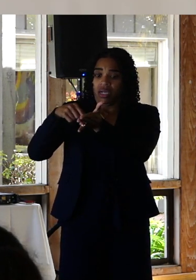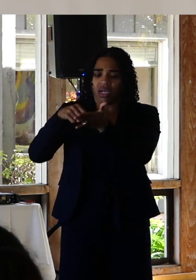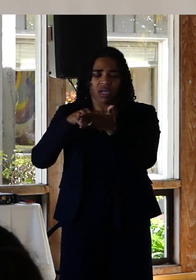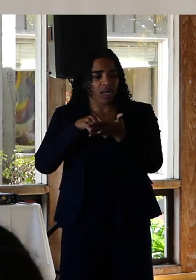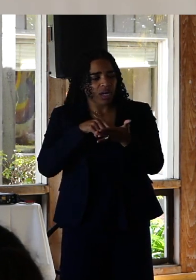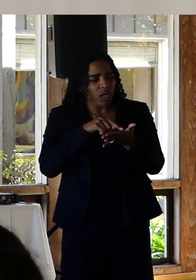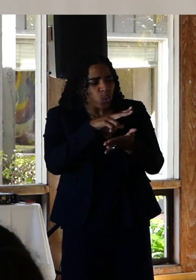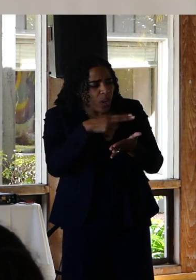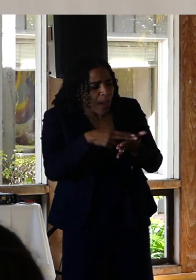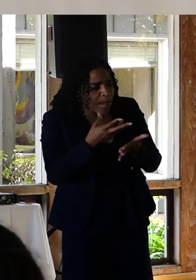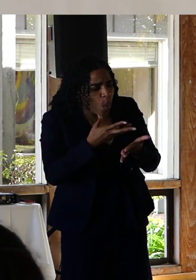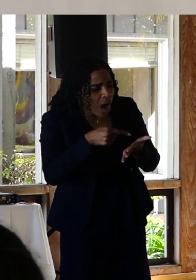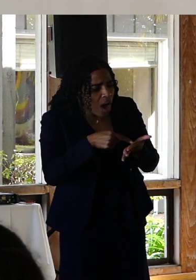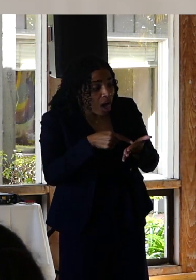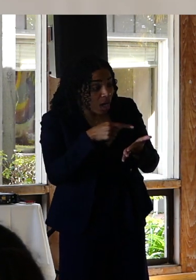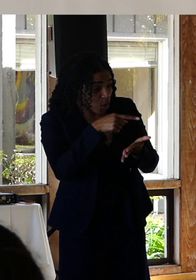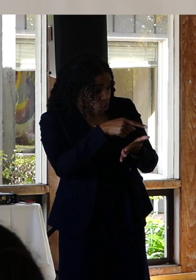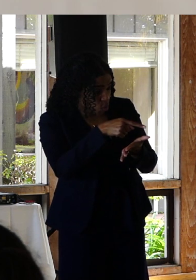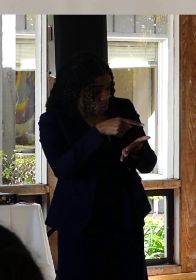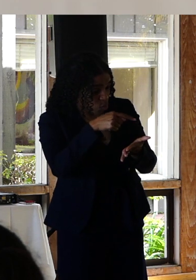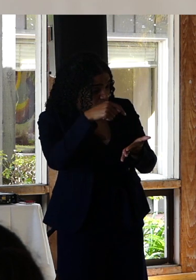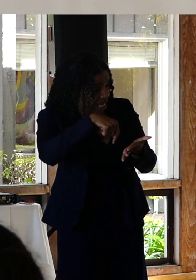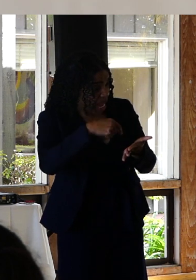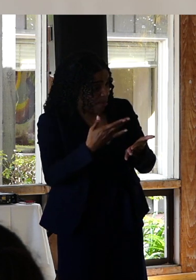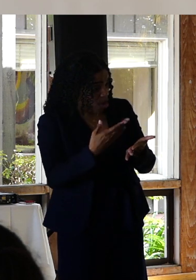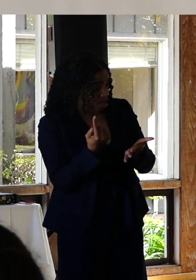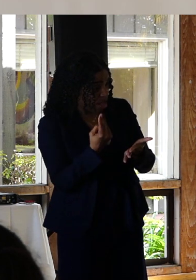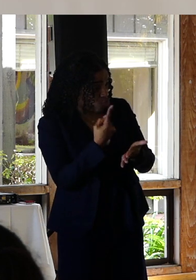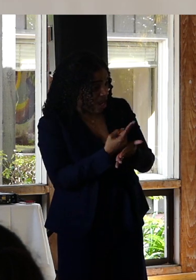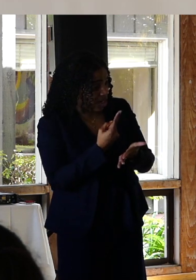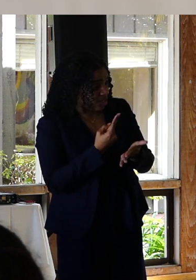As having come to the bridge the previous summer with one very specific